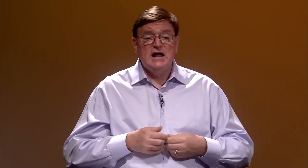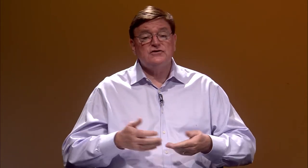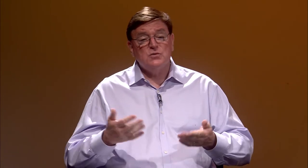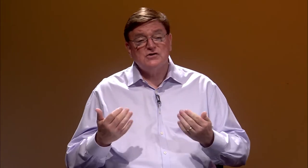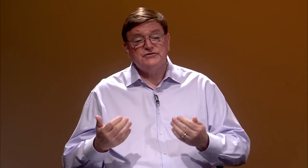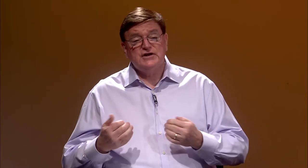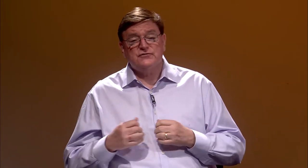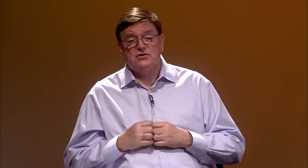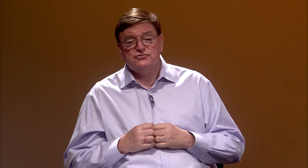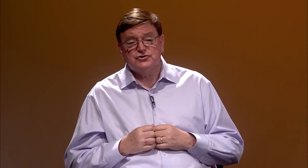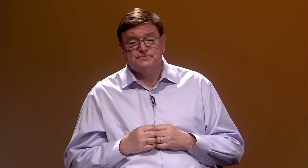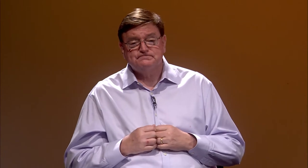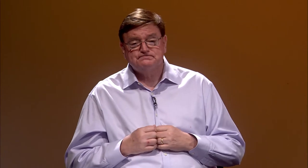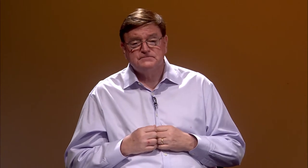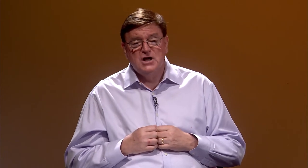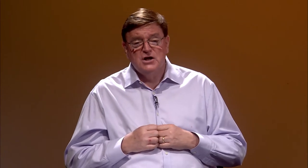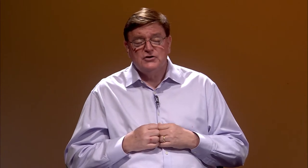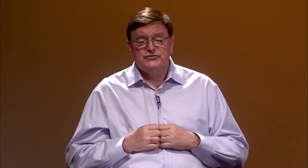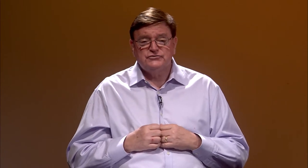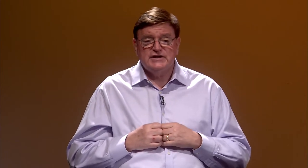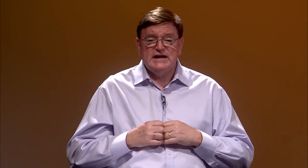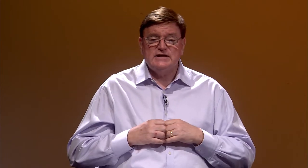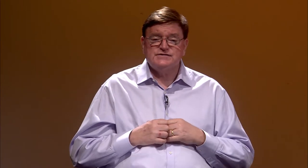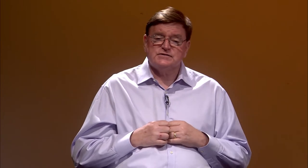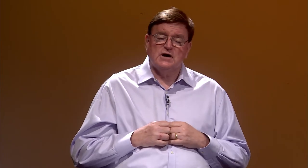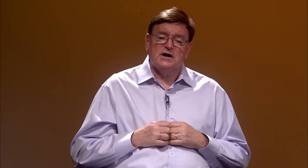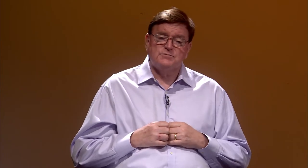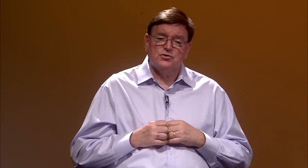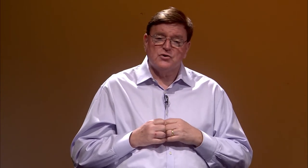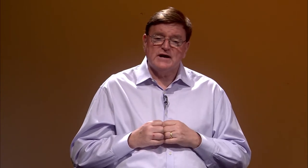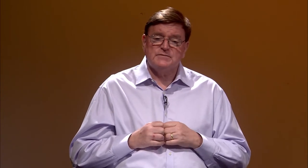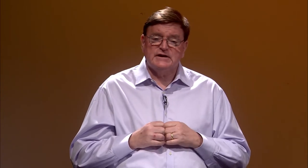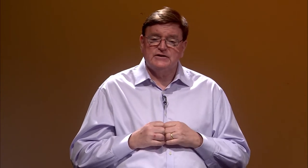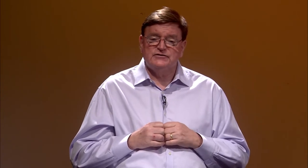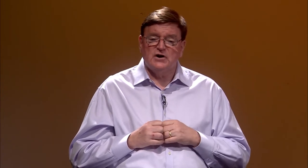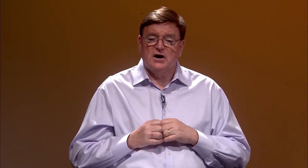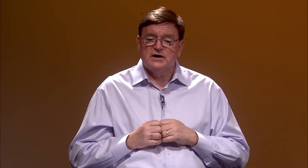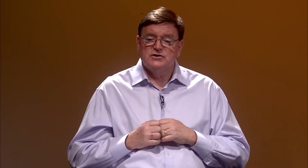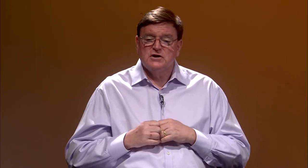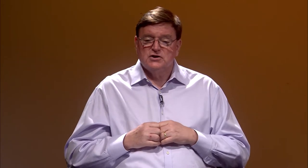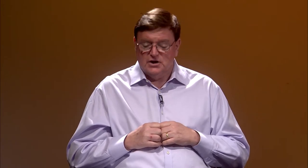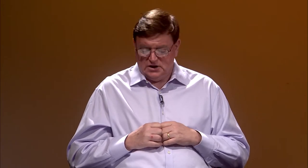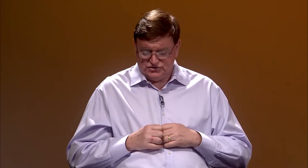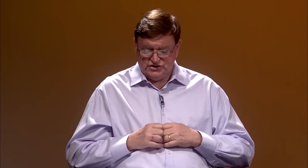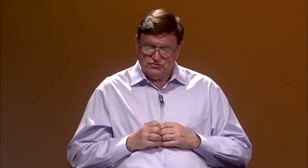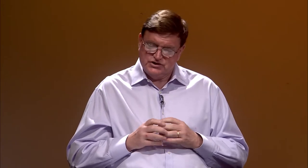as well as deaf culture. So today's program is on generational experiences